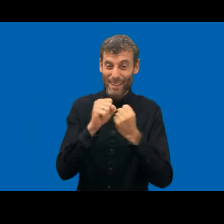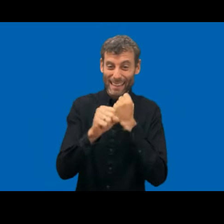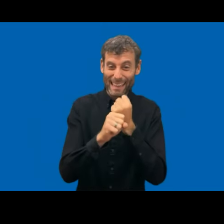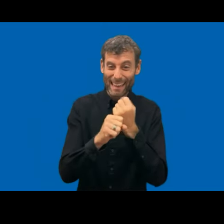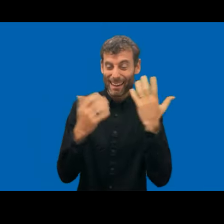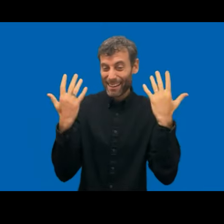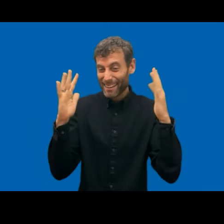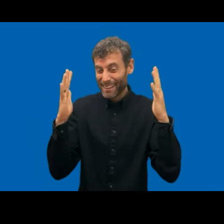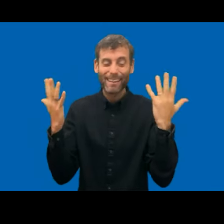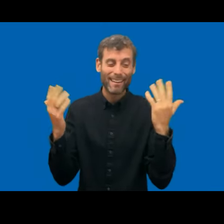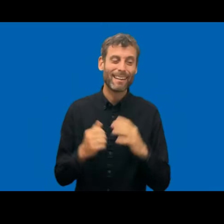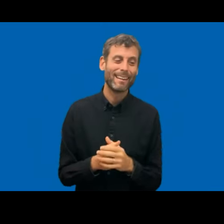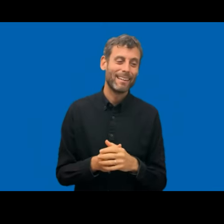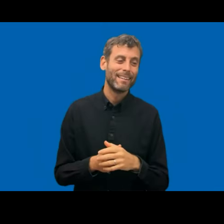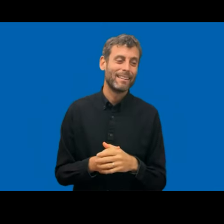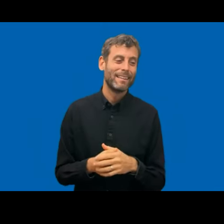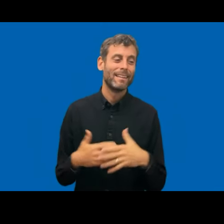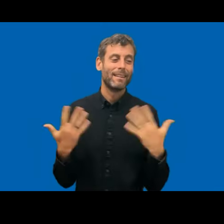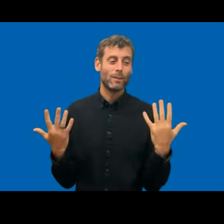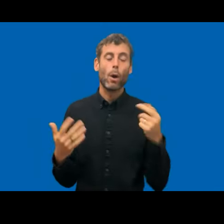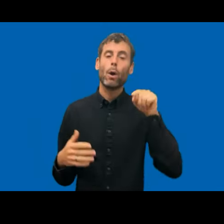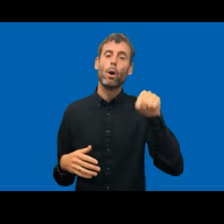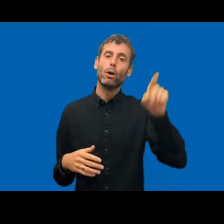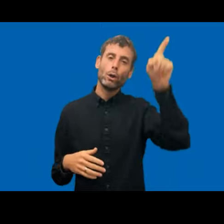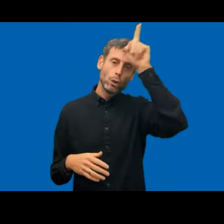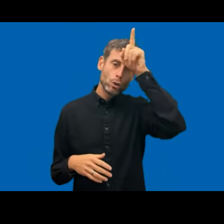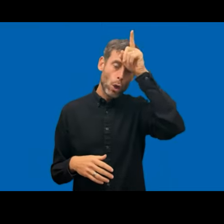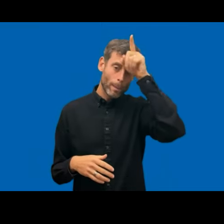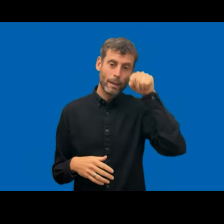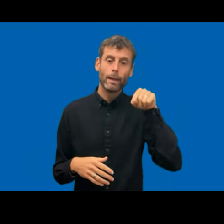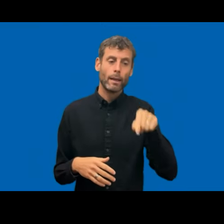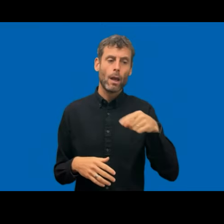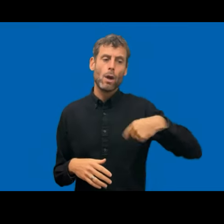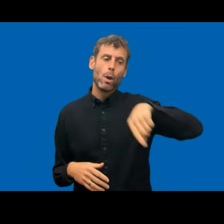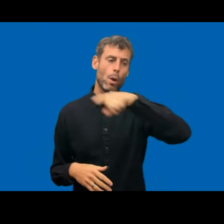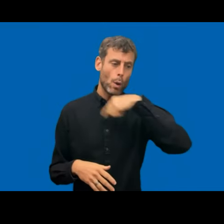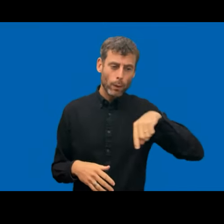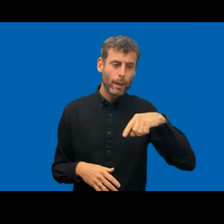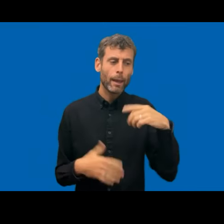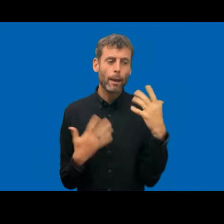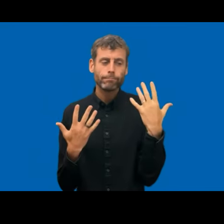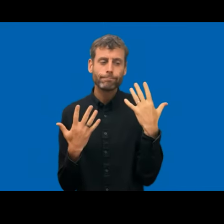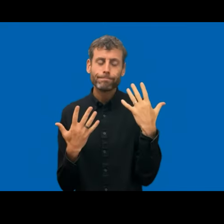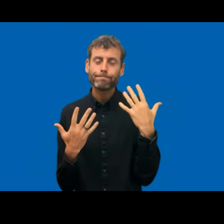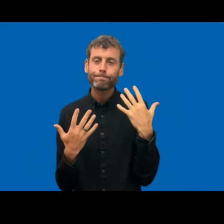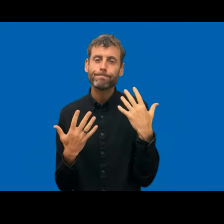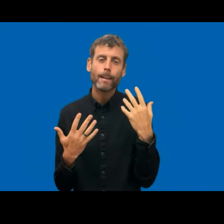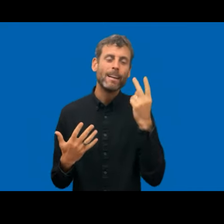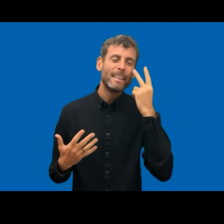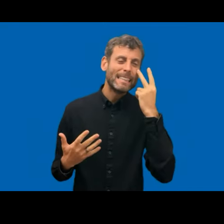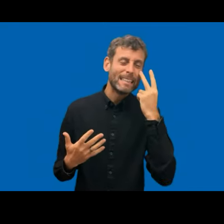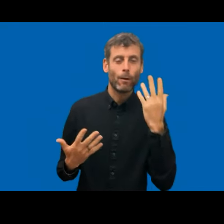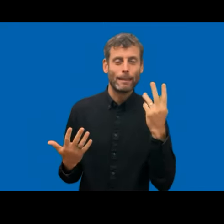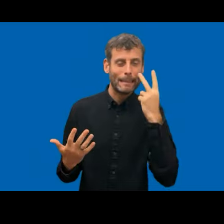which is quite normal in Germany, but we decided to let's say raise a little bit or just put some